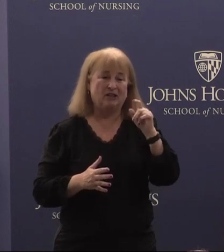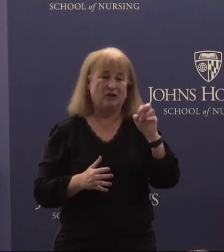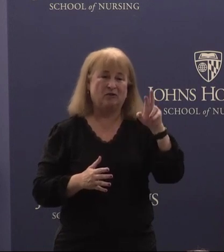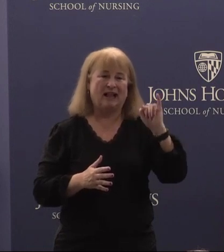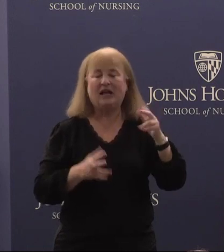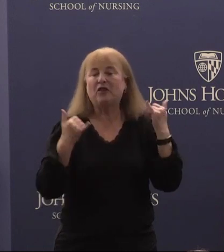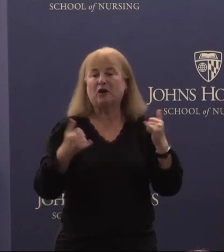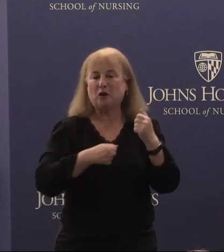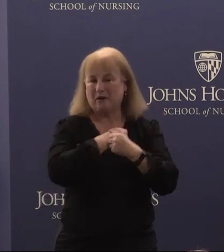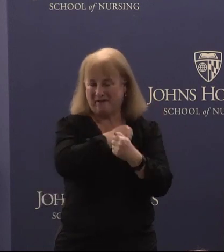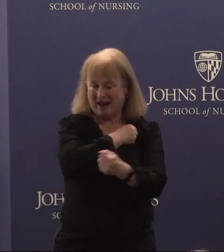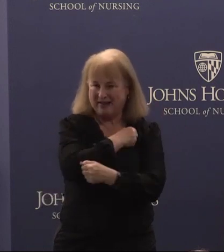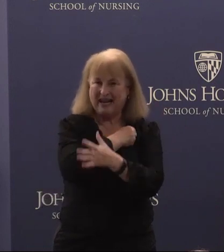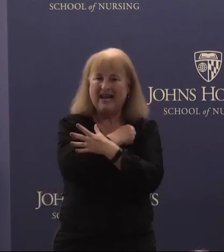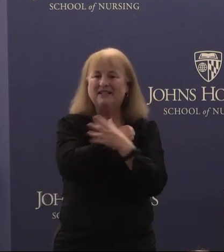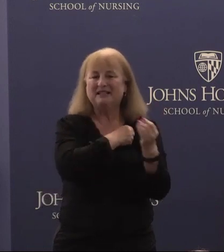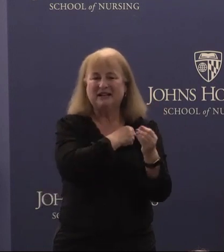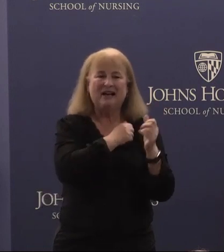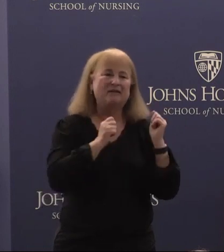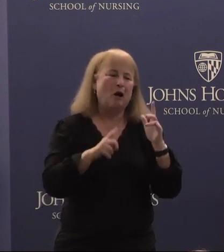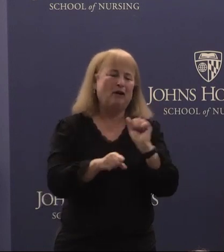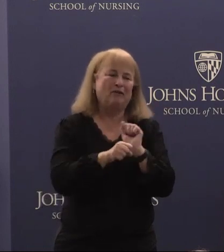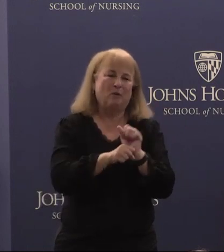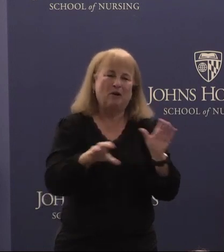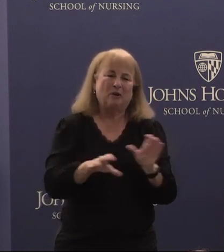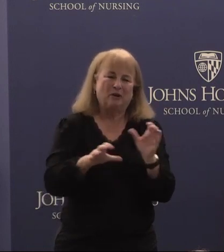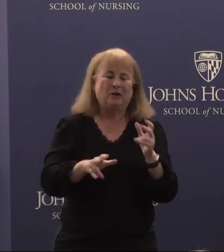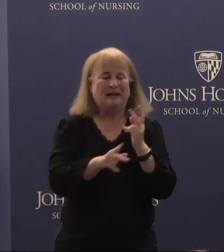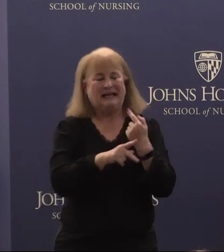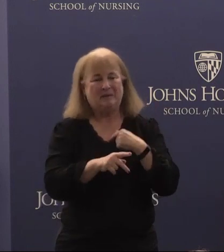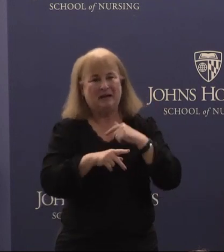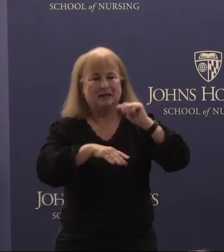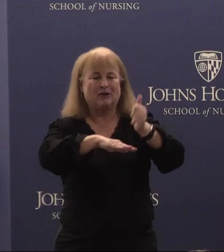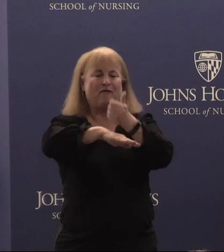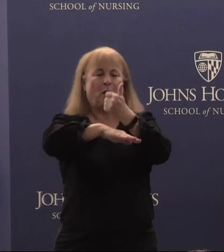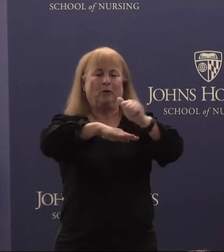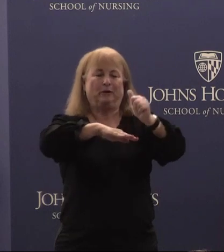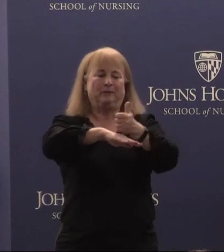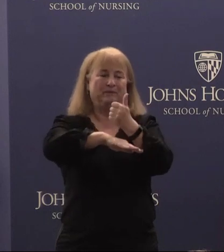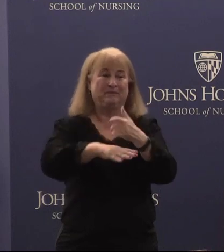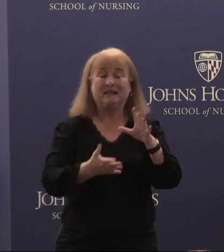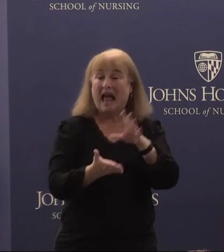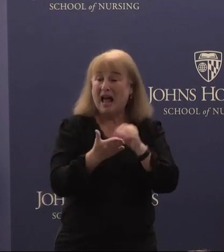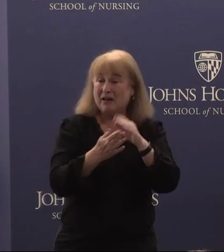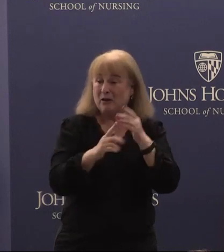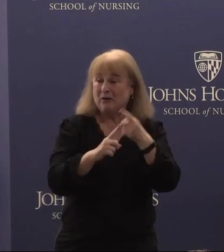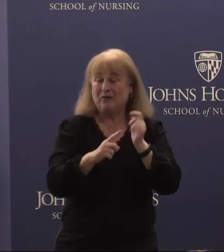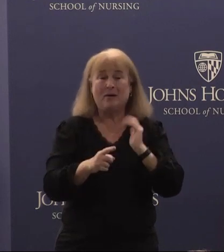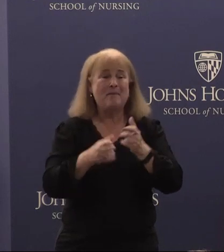foundation in all of the work we're doing keeping us afloat. I learned from our many trainees and